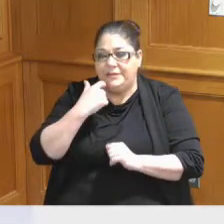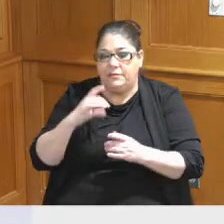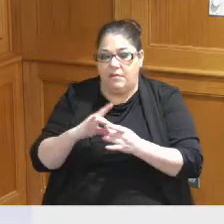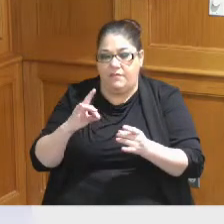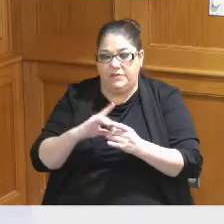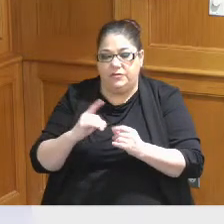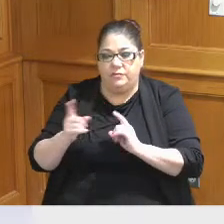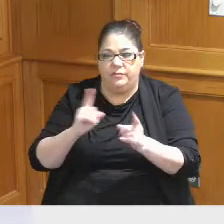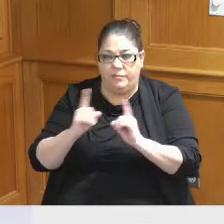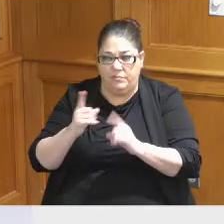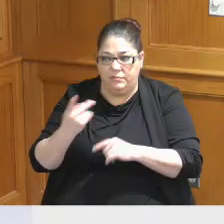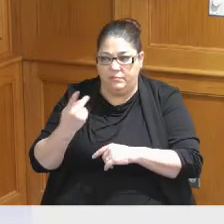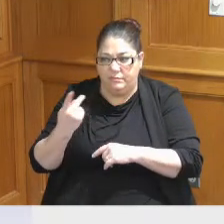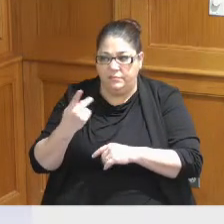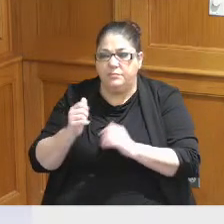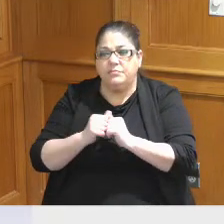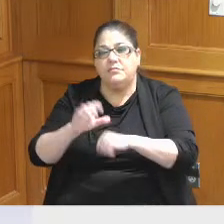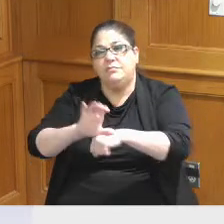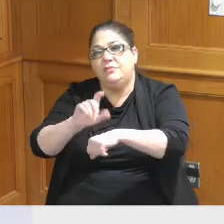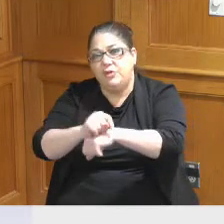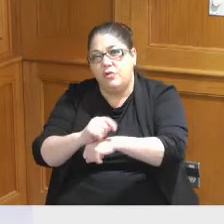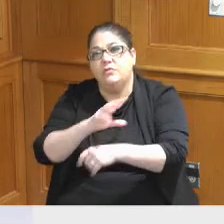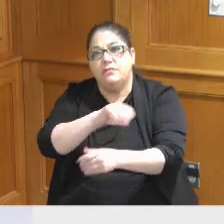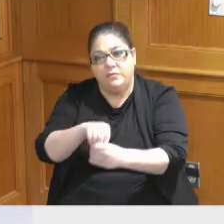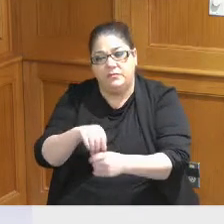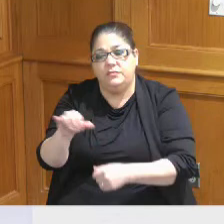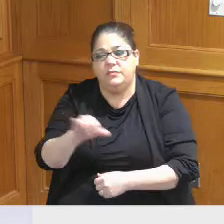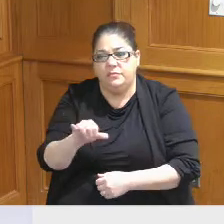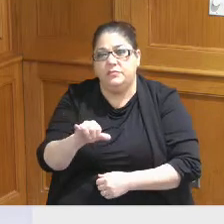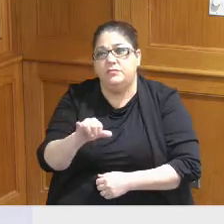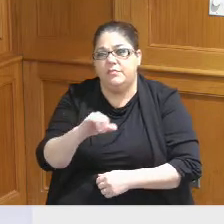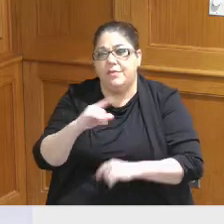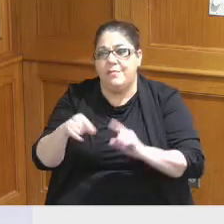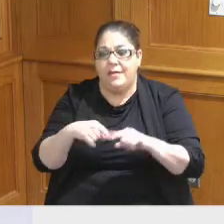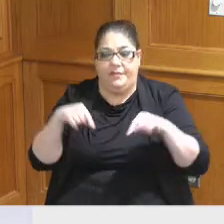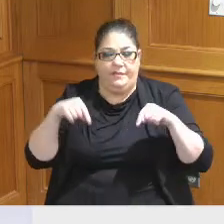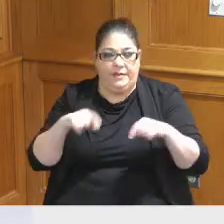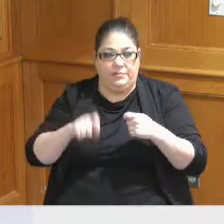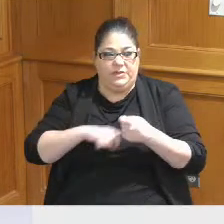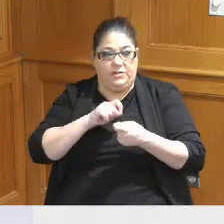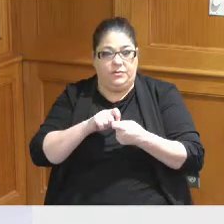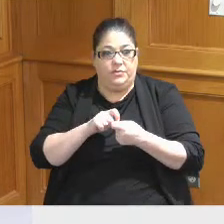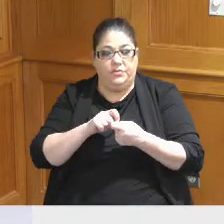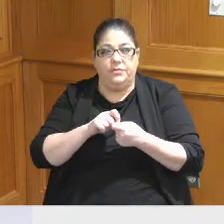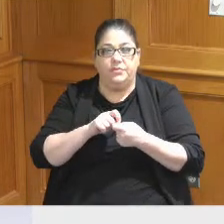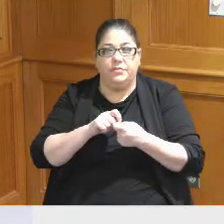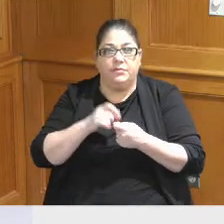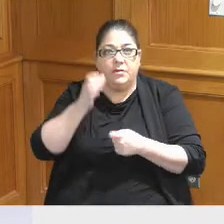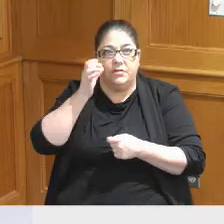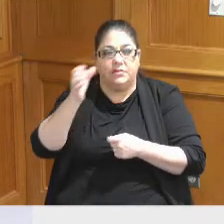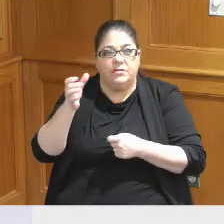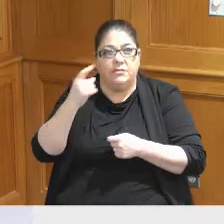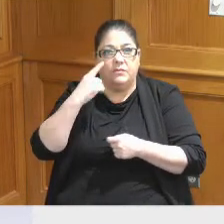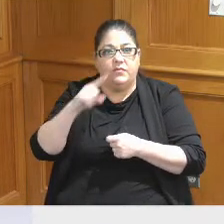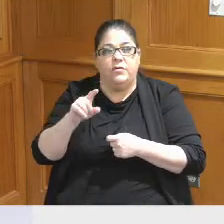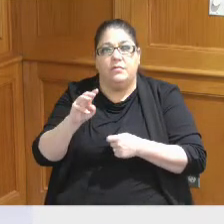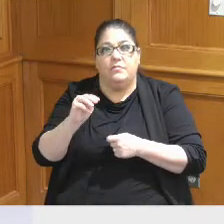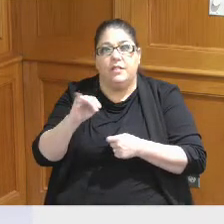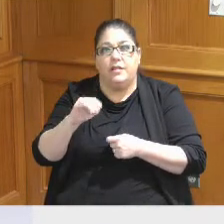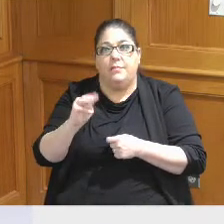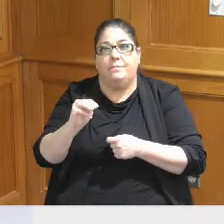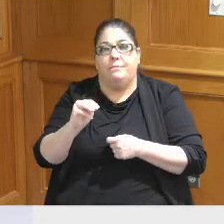had with some Consultants on this particular concept of the the Millennium site and we've